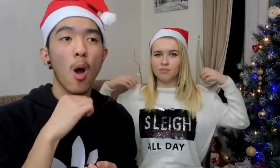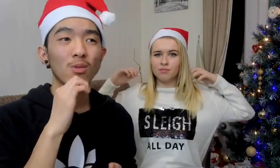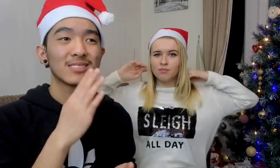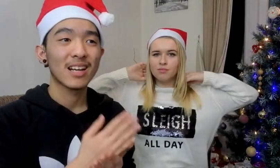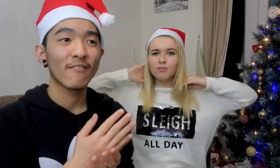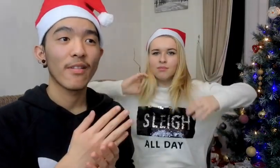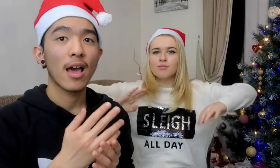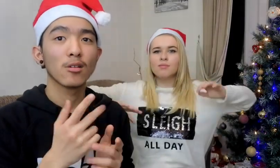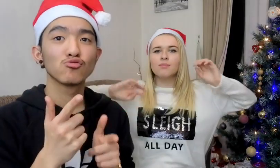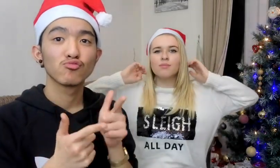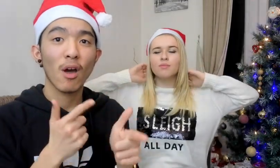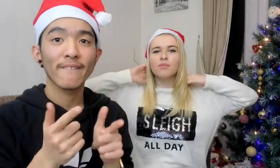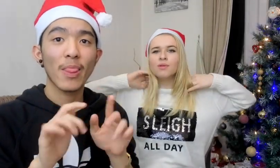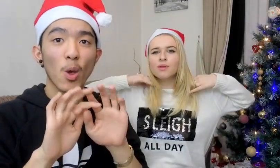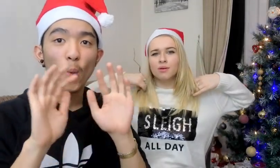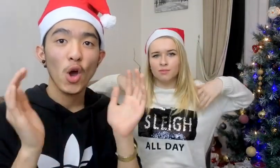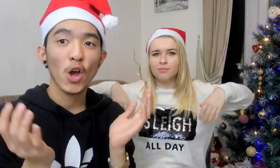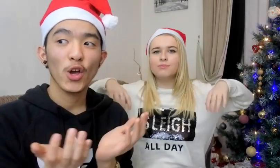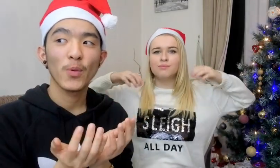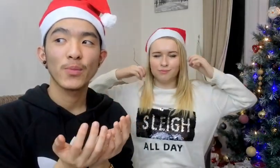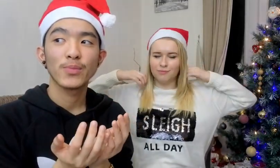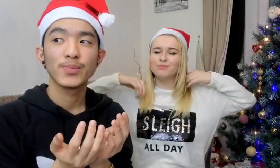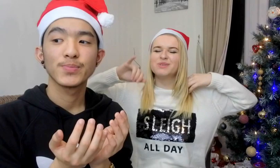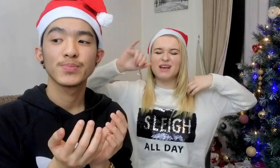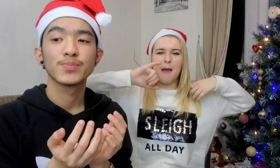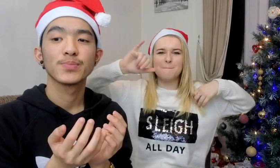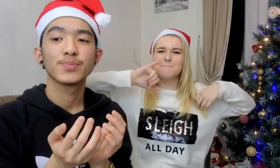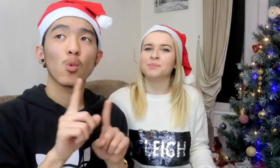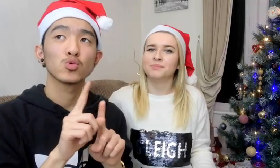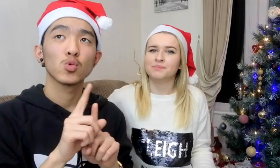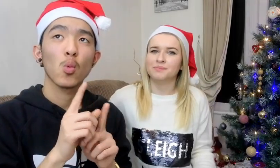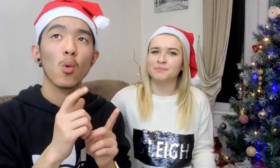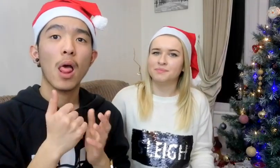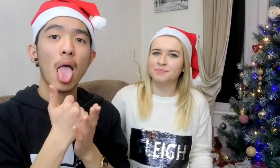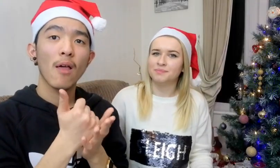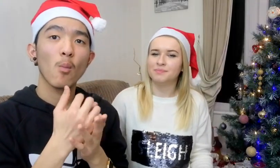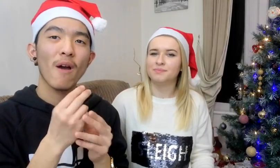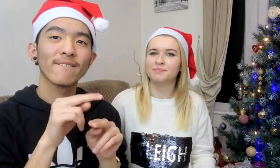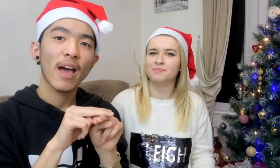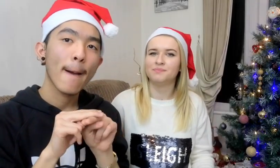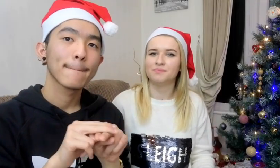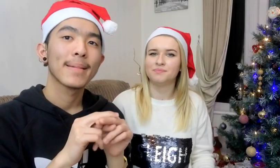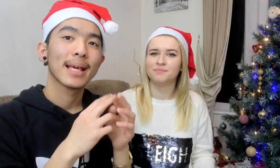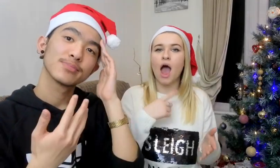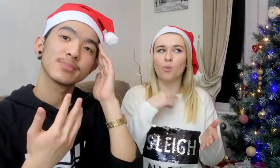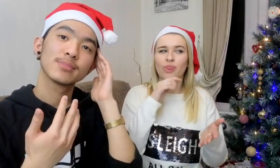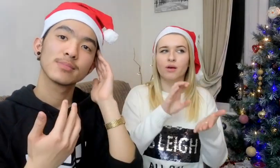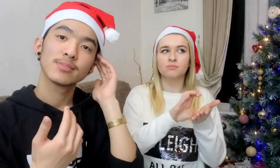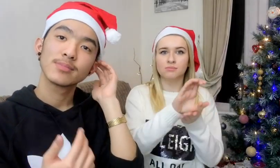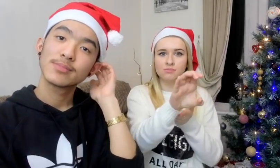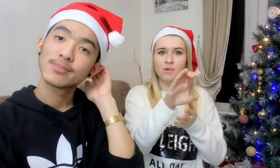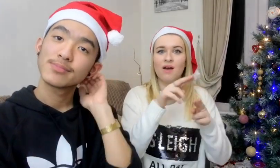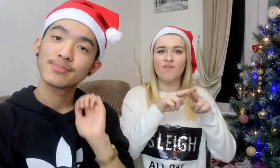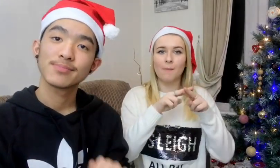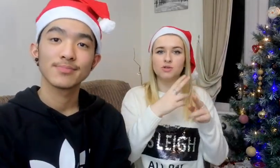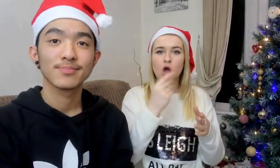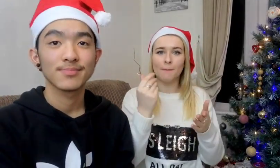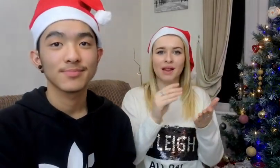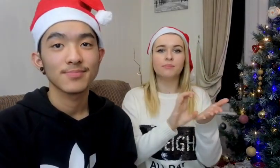B: I definitely will travel the world J: Same I also will help my family I will give the money to my family